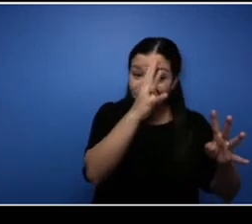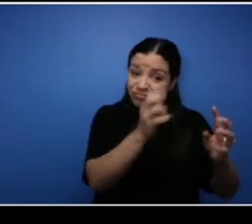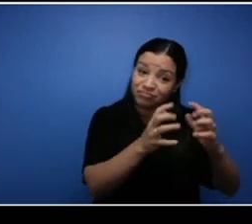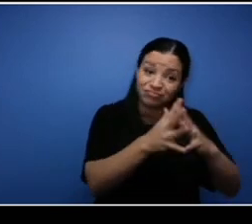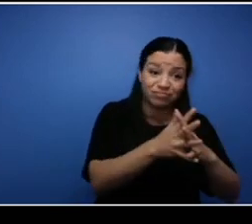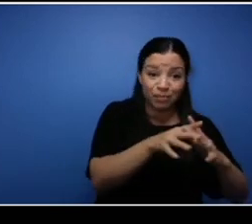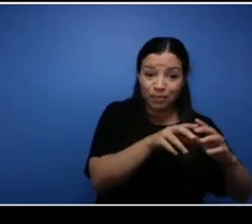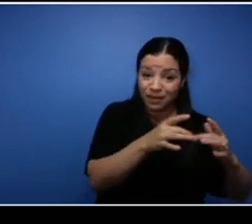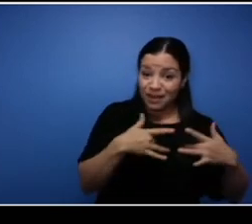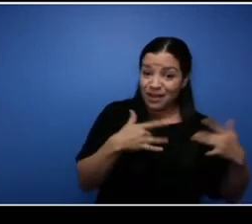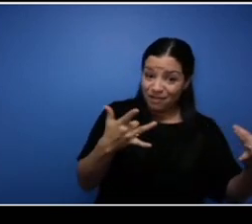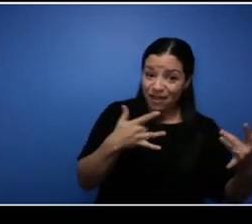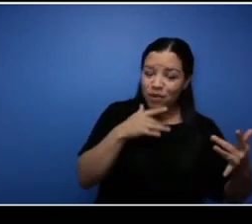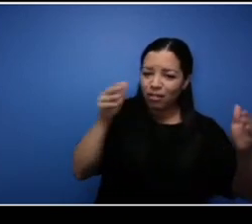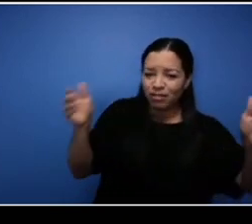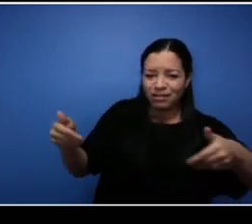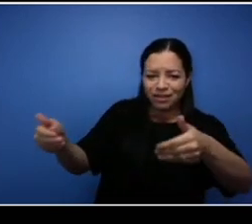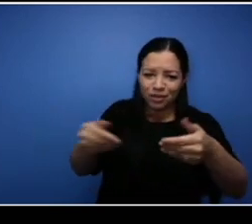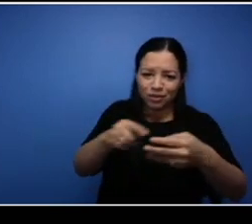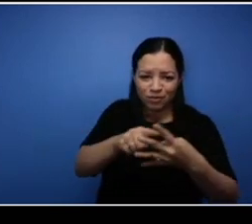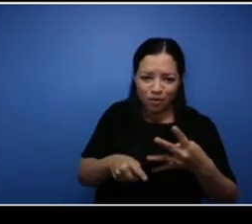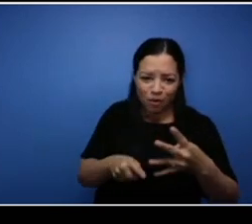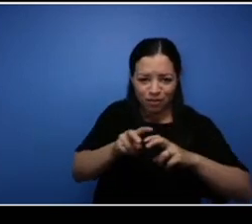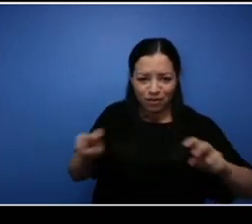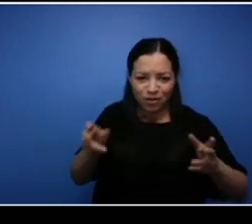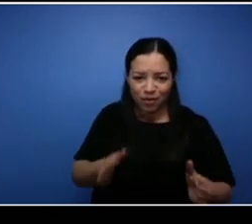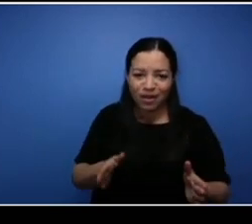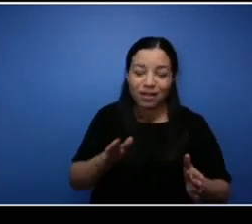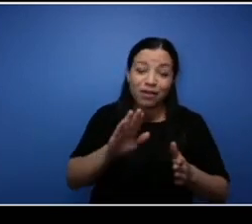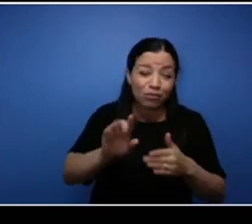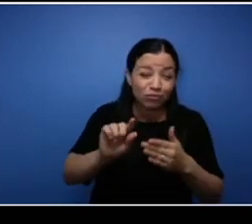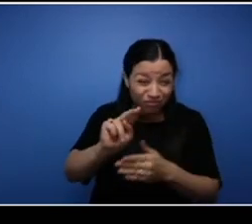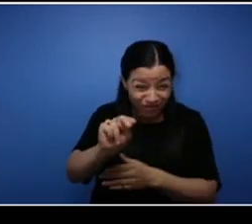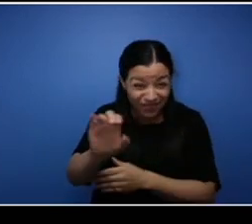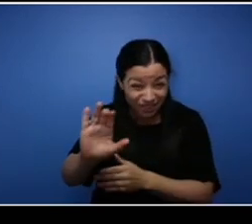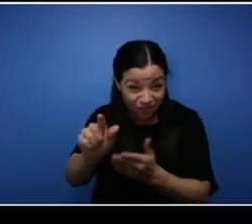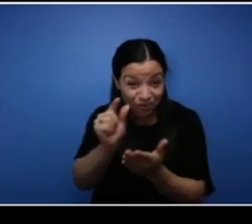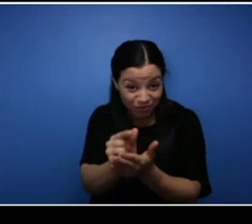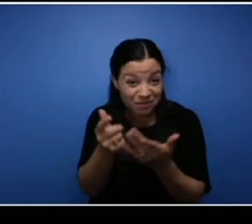introduce Our guests: Sabrina, Glenn, Nathan and Tia - again all graduates of NSCC and